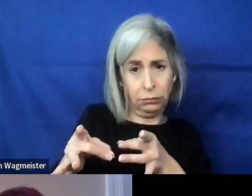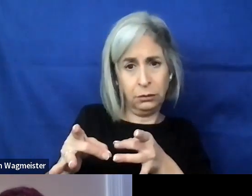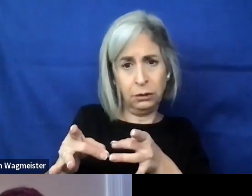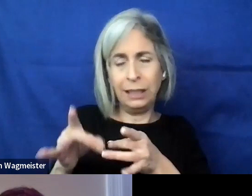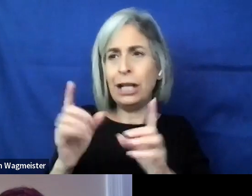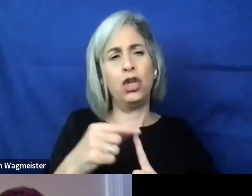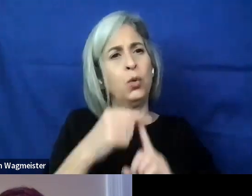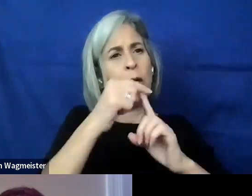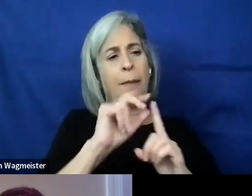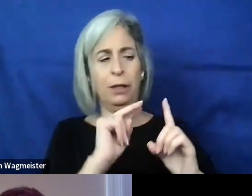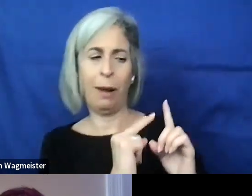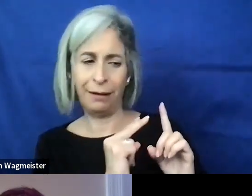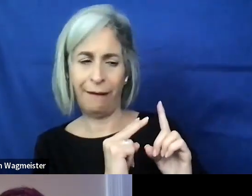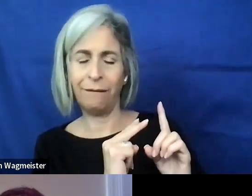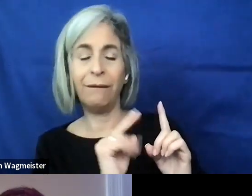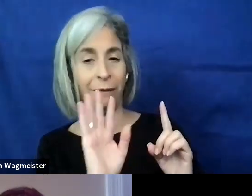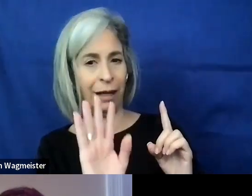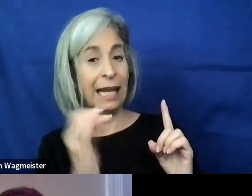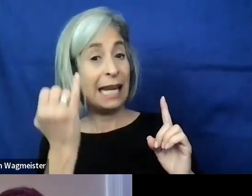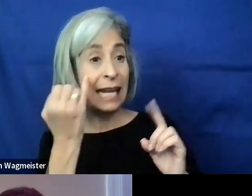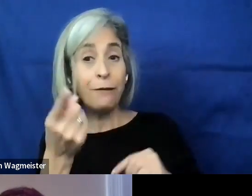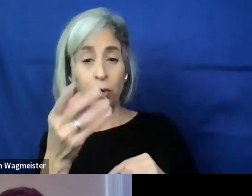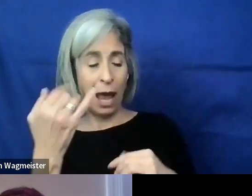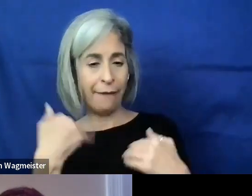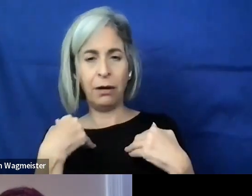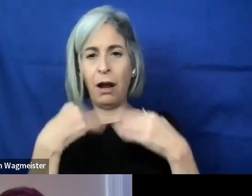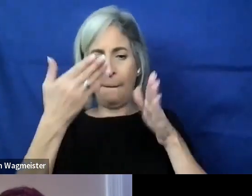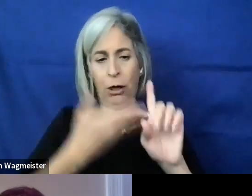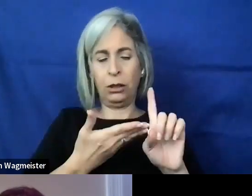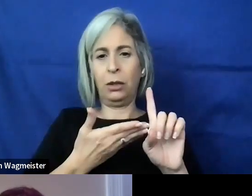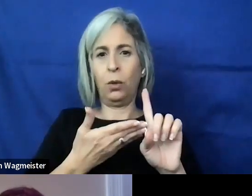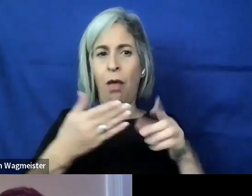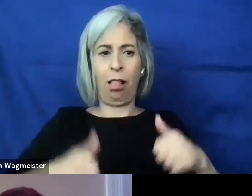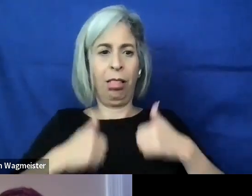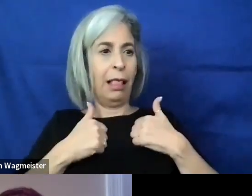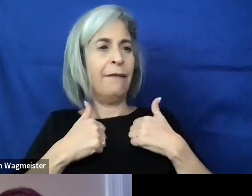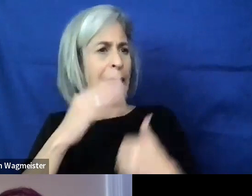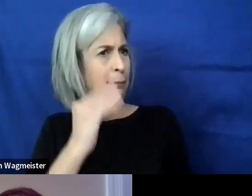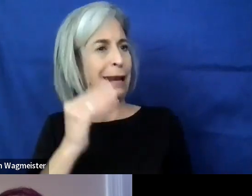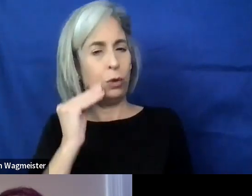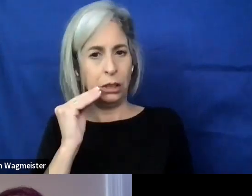Like if especially if you have a person with a lived experience.